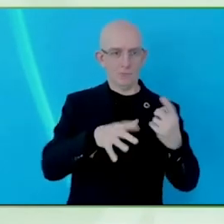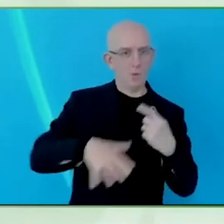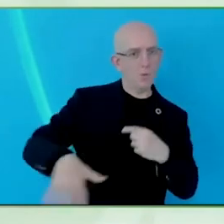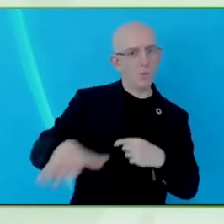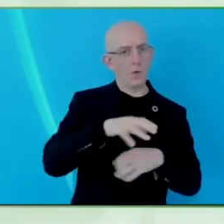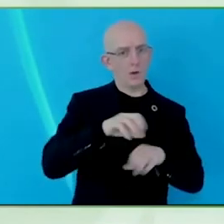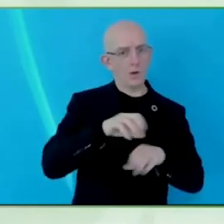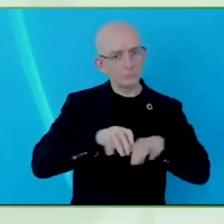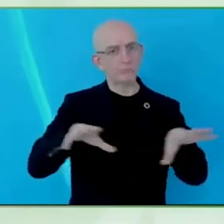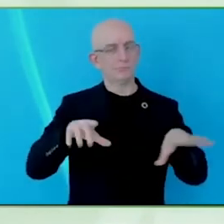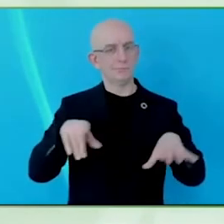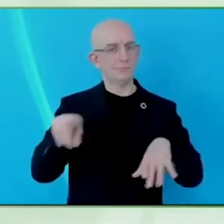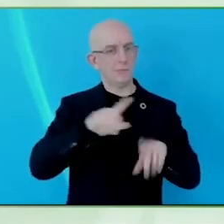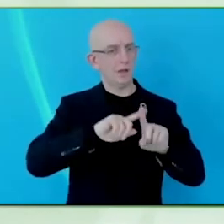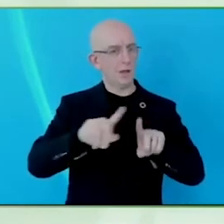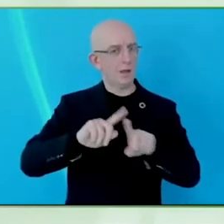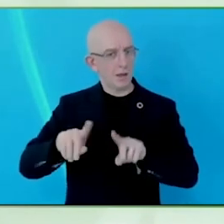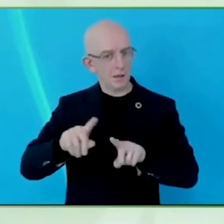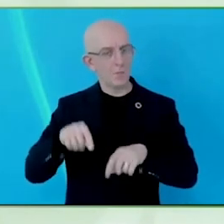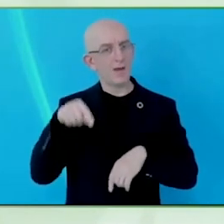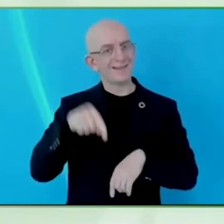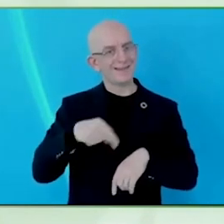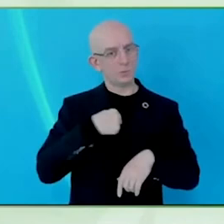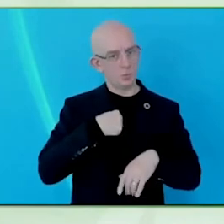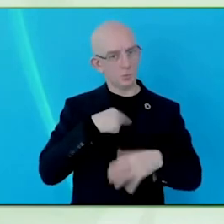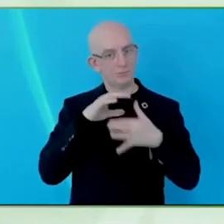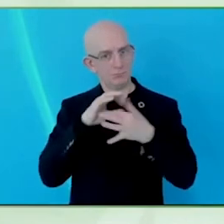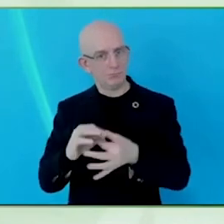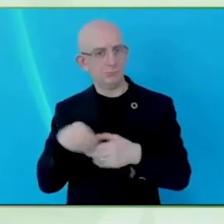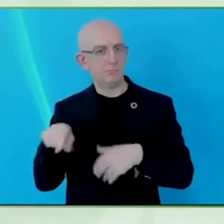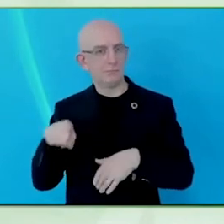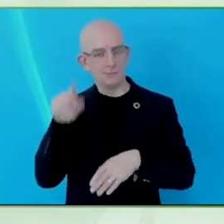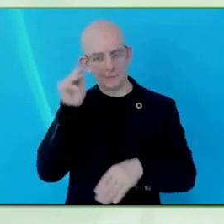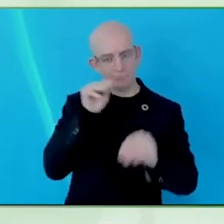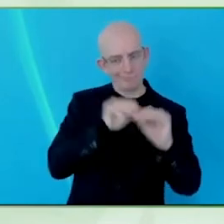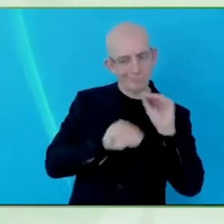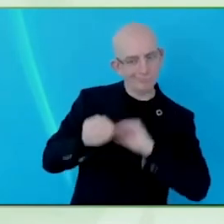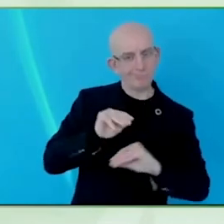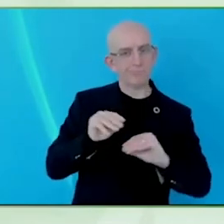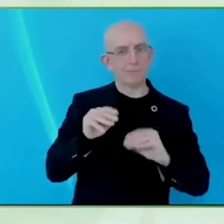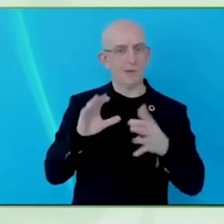So we are trying to make sure we have got accessible support in